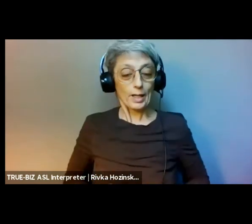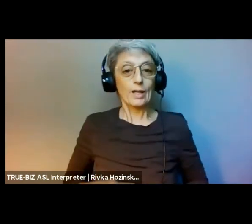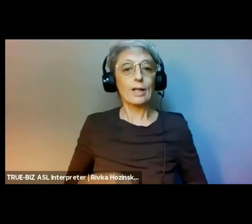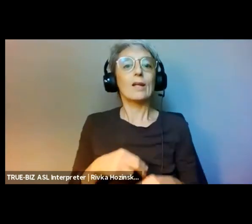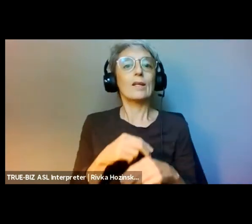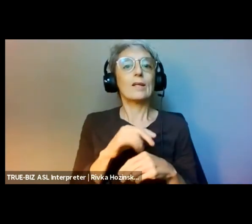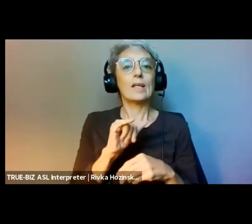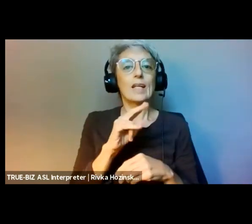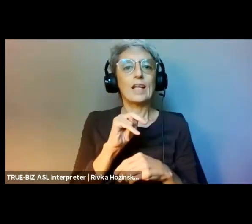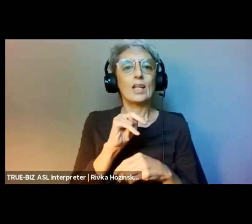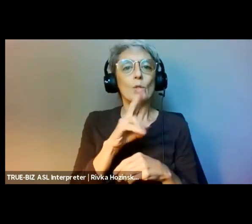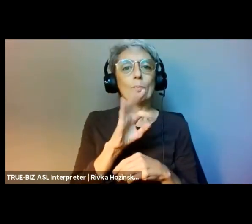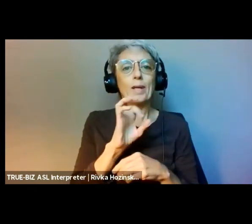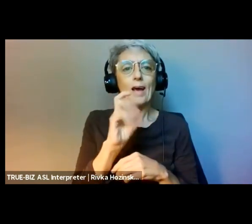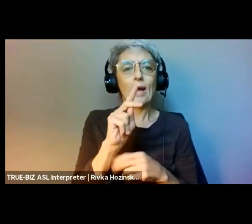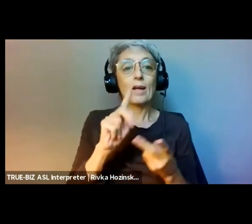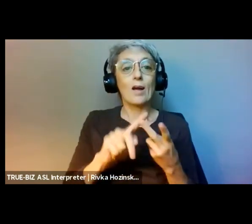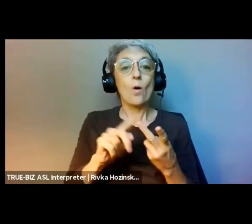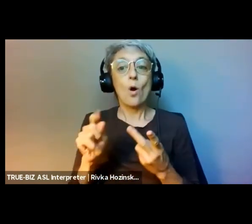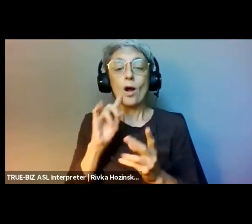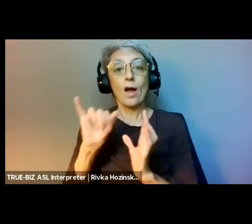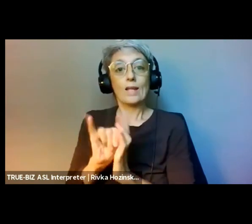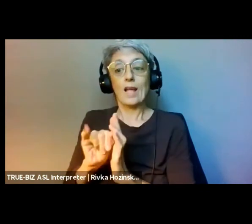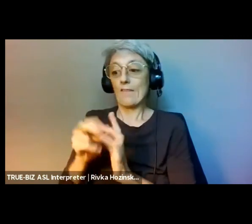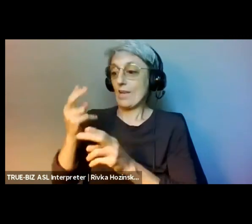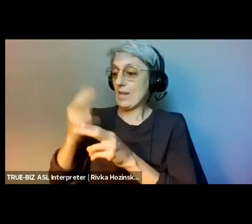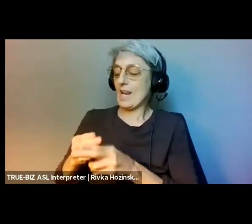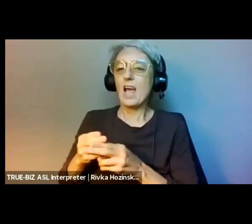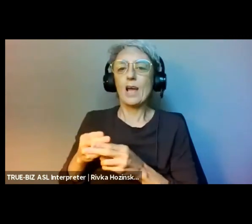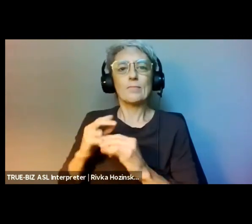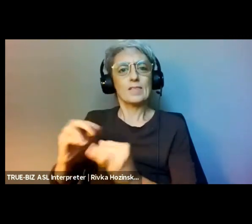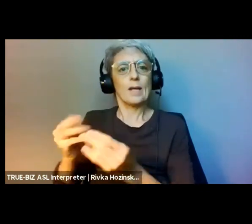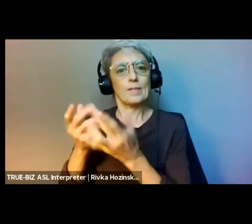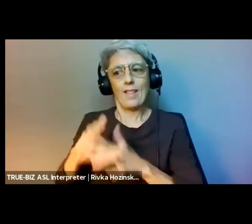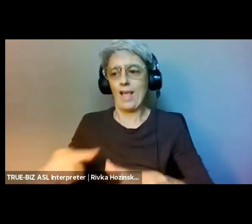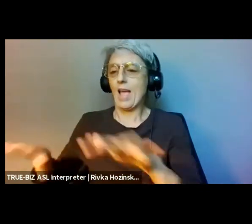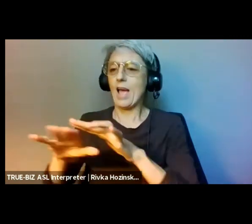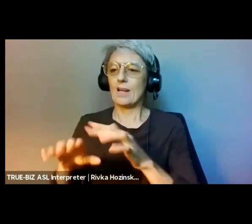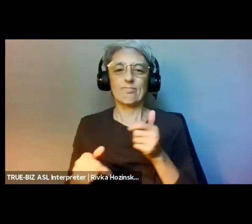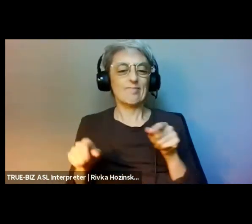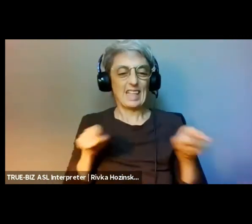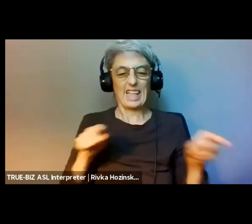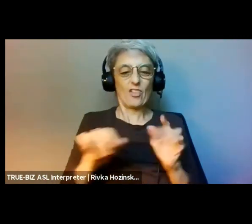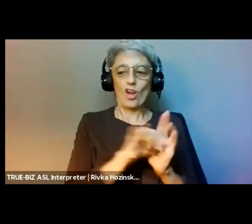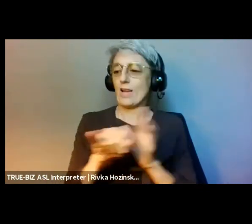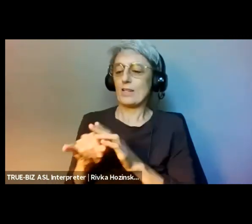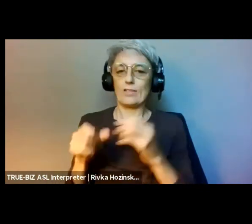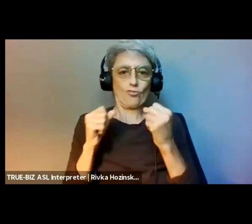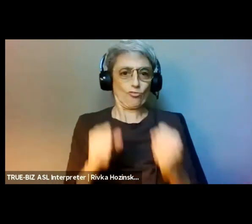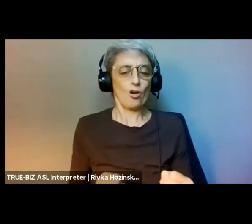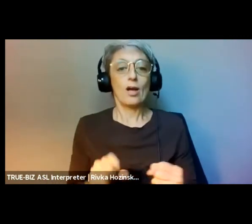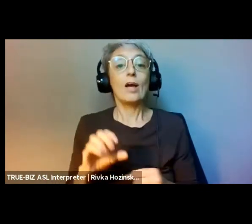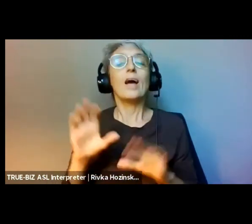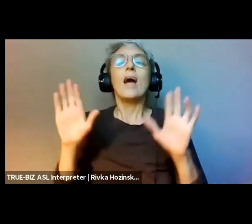often establishing economic dominance. The purpose of philanthropy then becomes